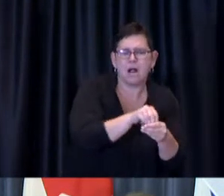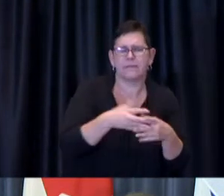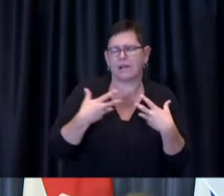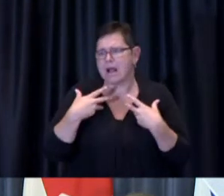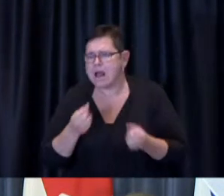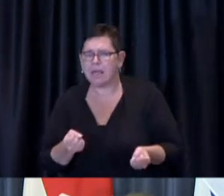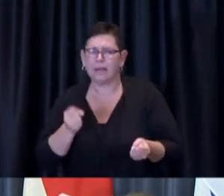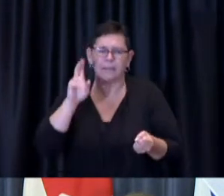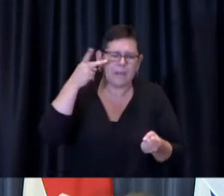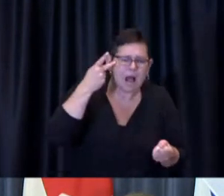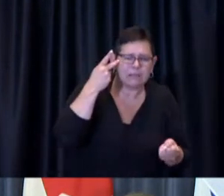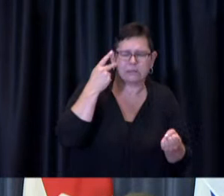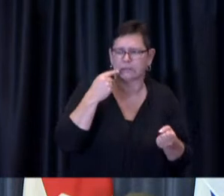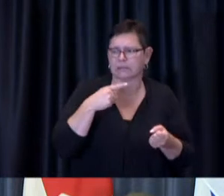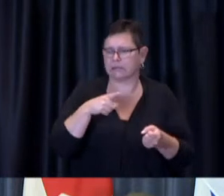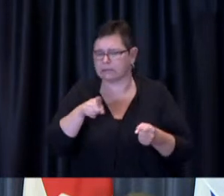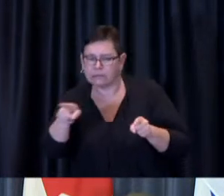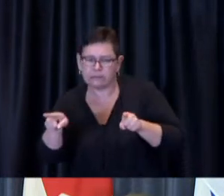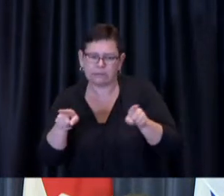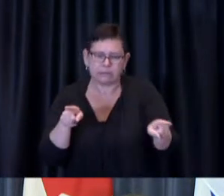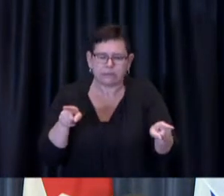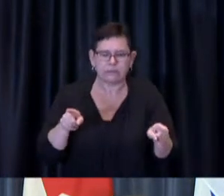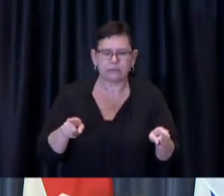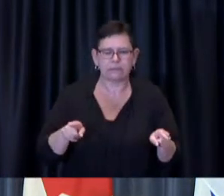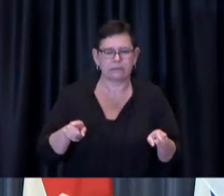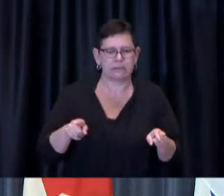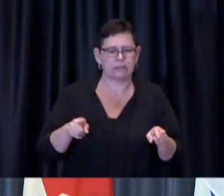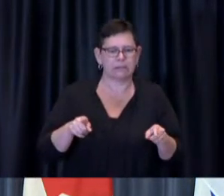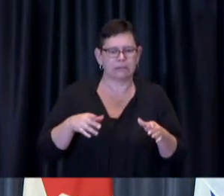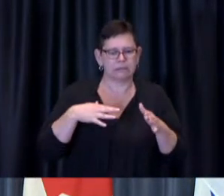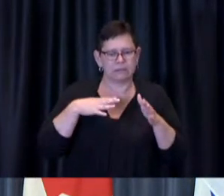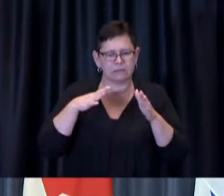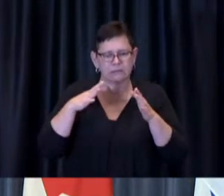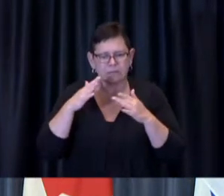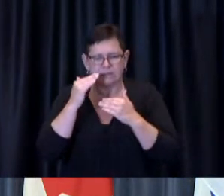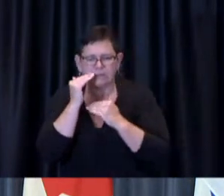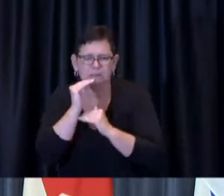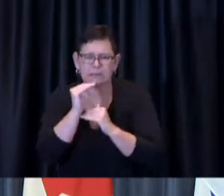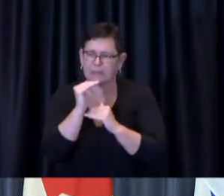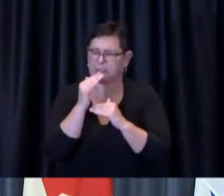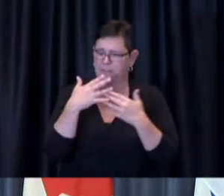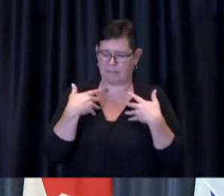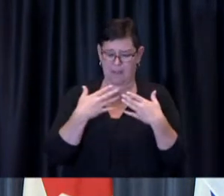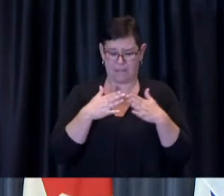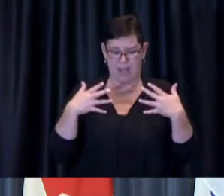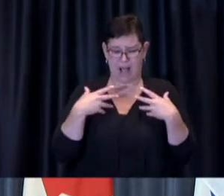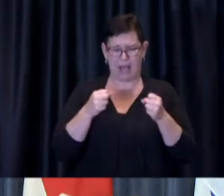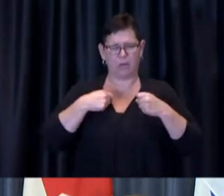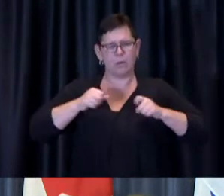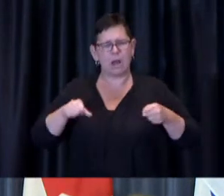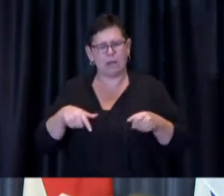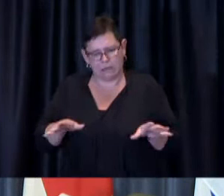that which concerns public health but in the meantime i think that we continue to really